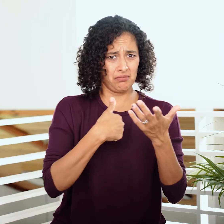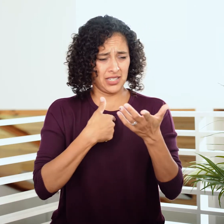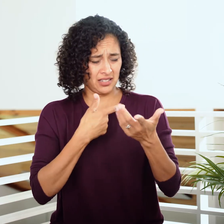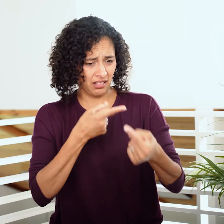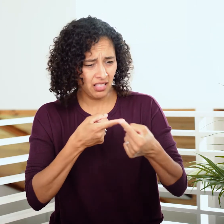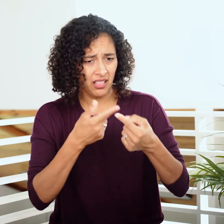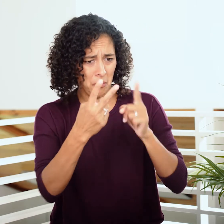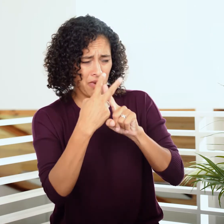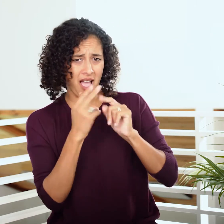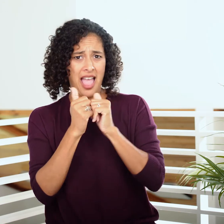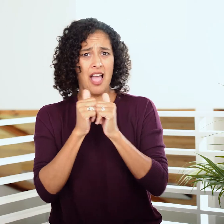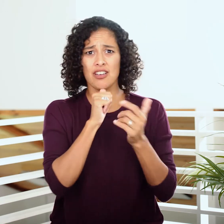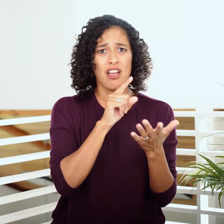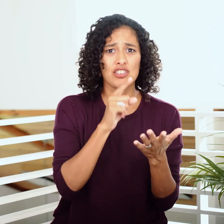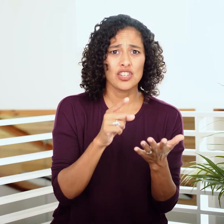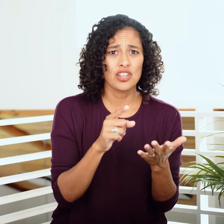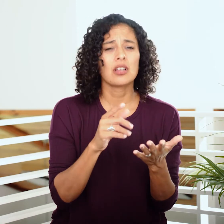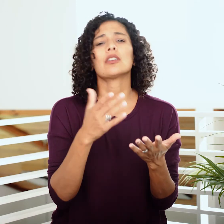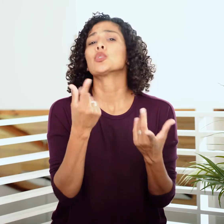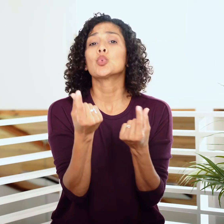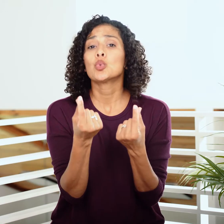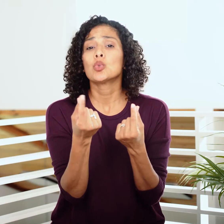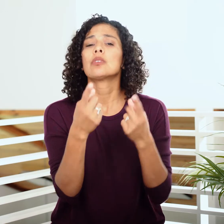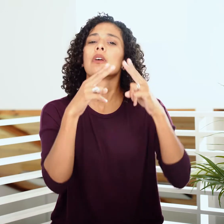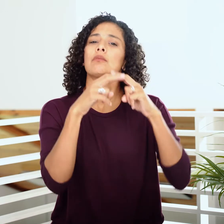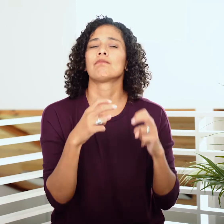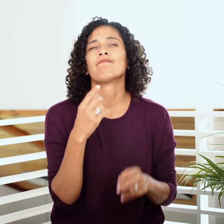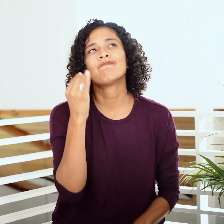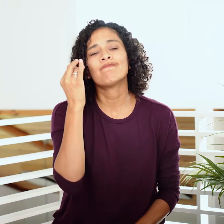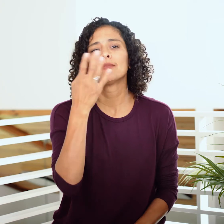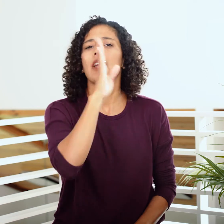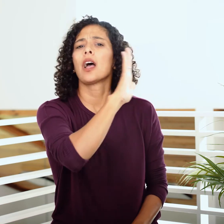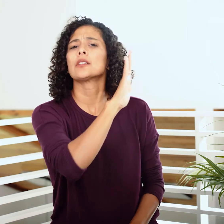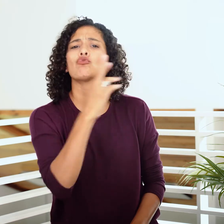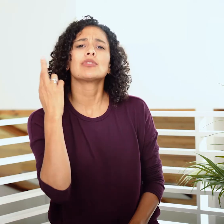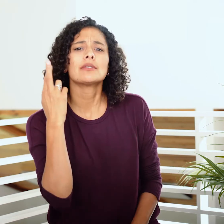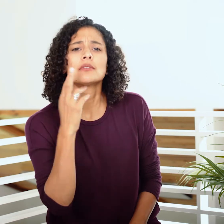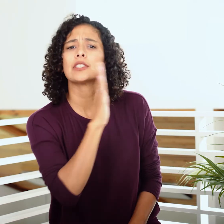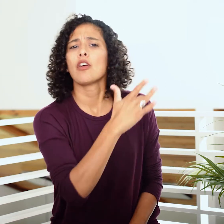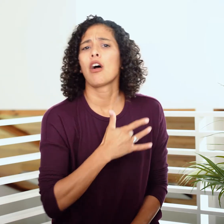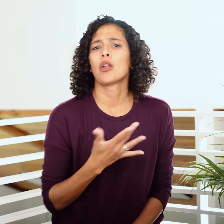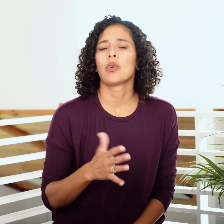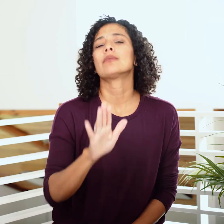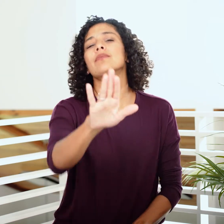or whether it still applies, look for God’s motive and heart in it.